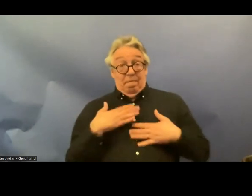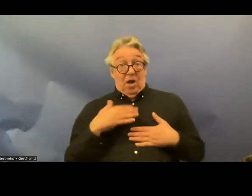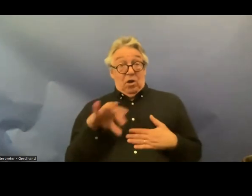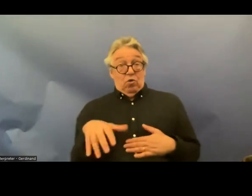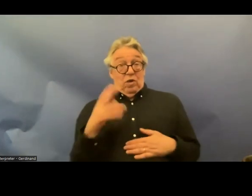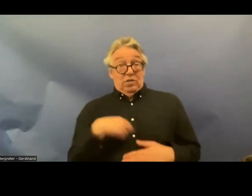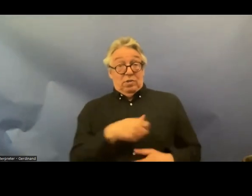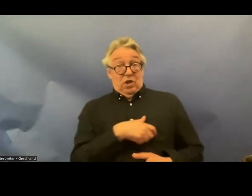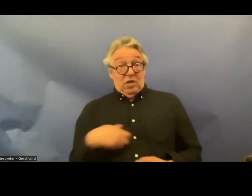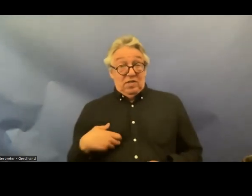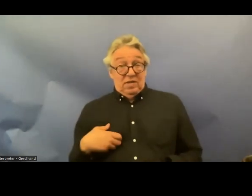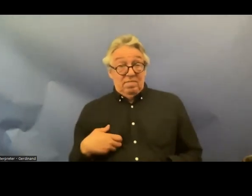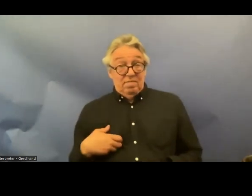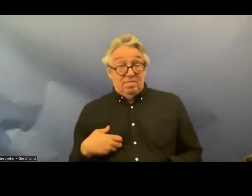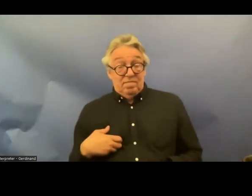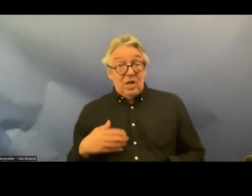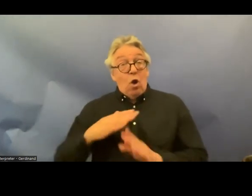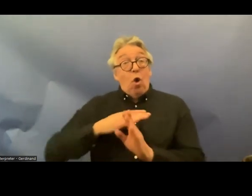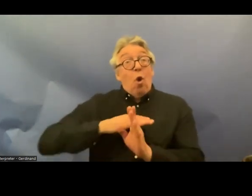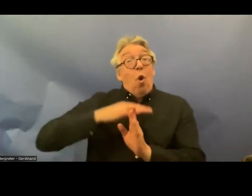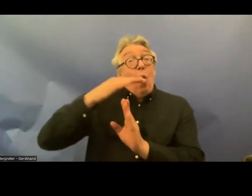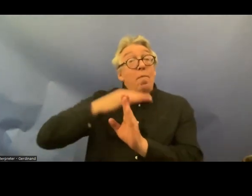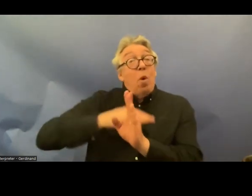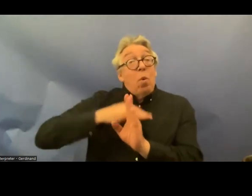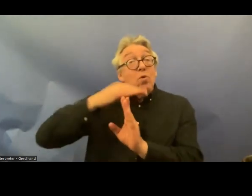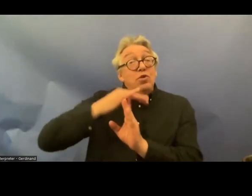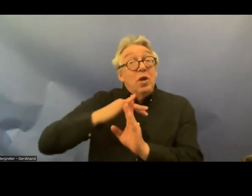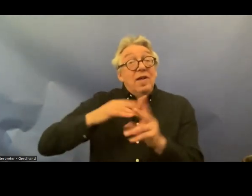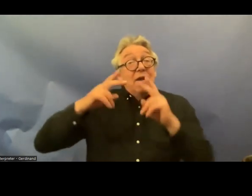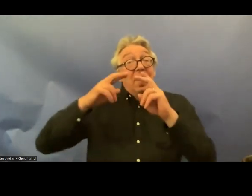uh proportionality analysis is not available on the legislative level when